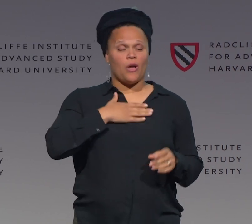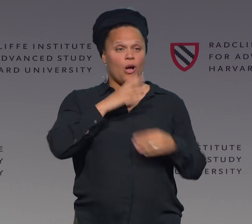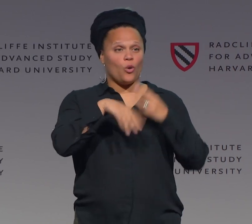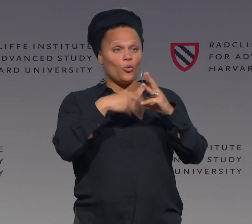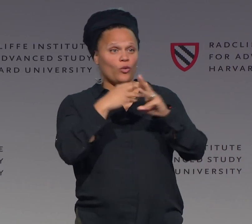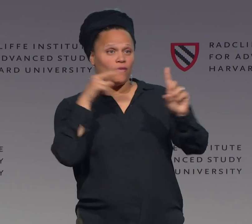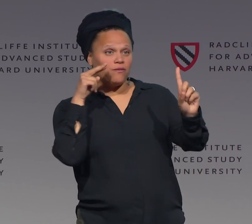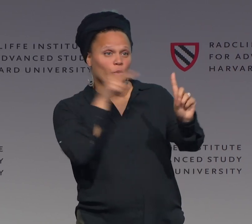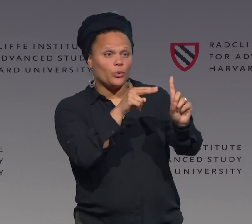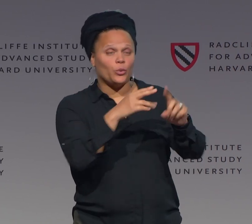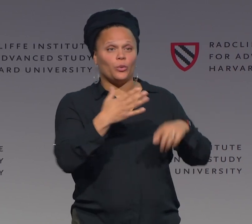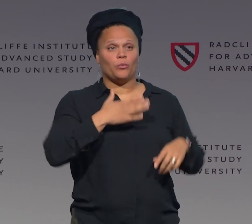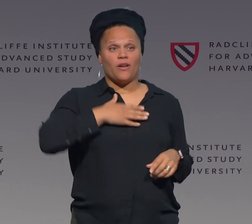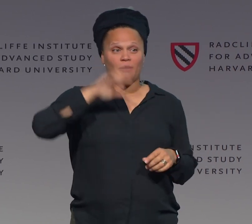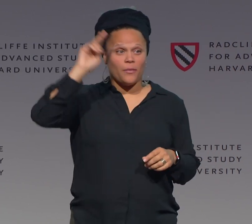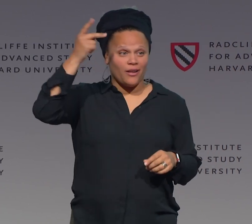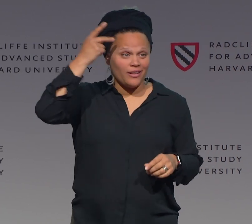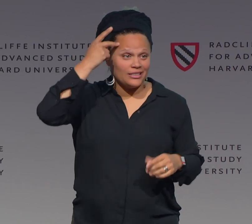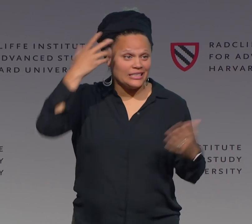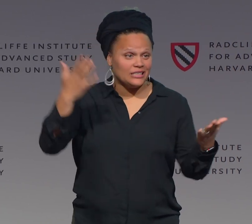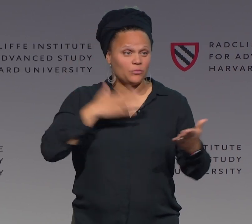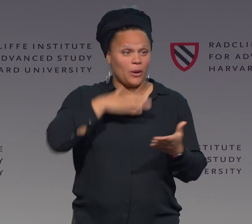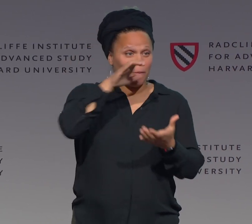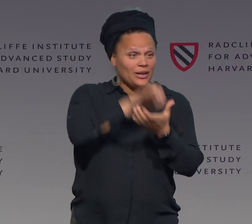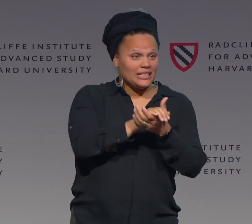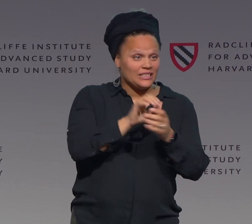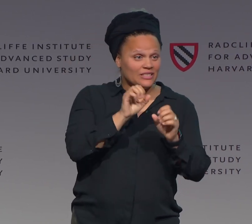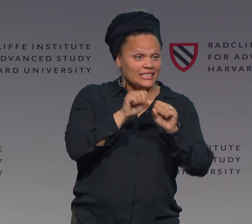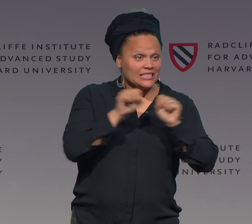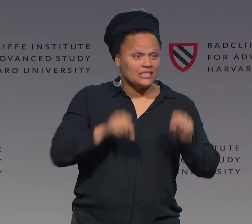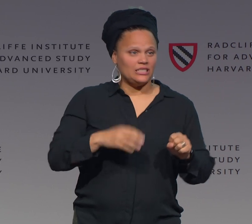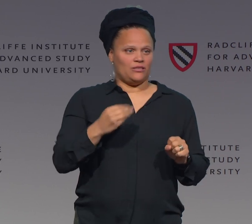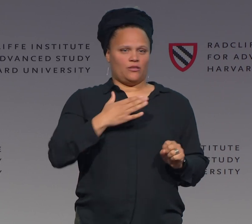Again, expressing my world view, my political view, my belief